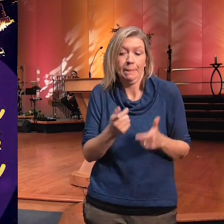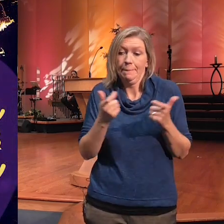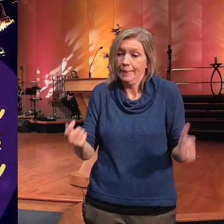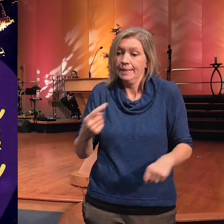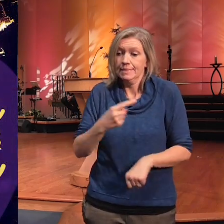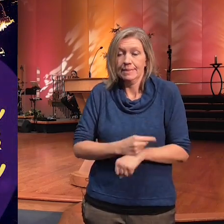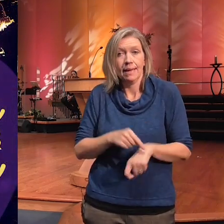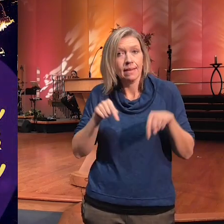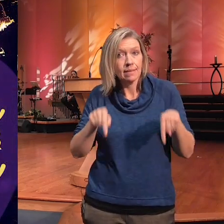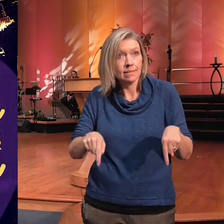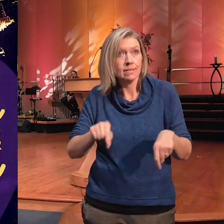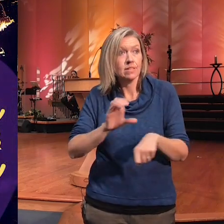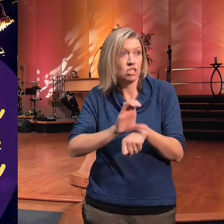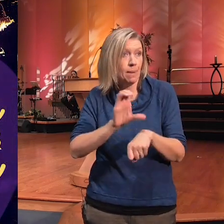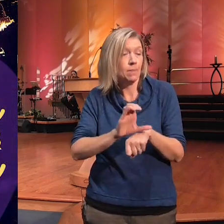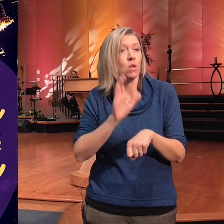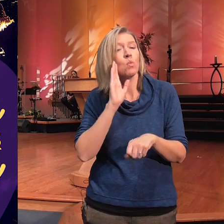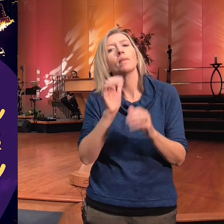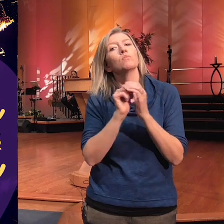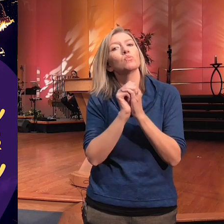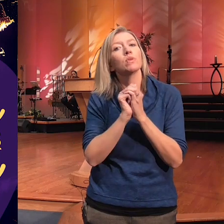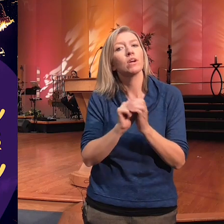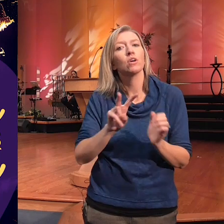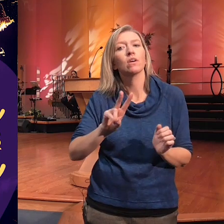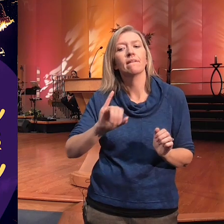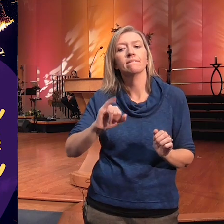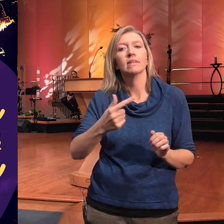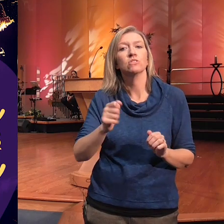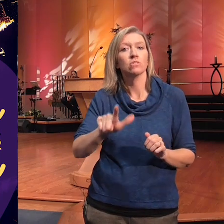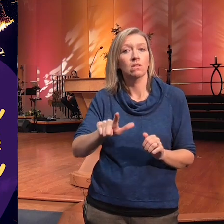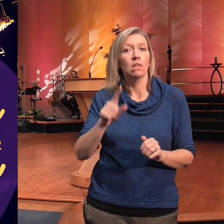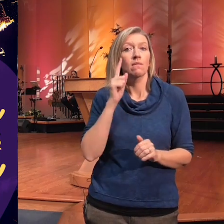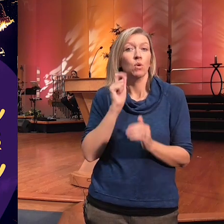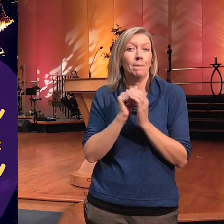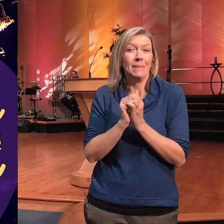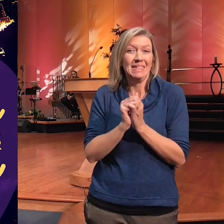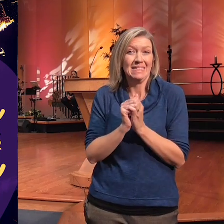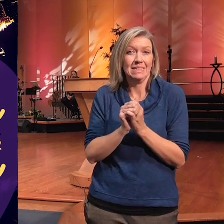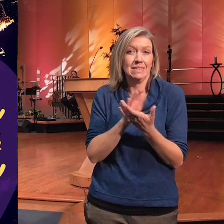vigil for peace for our country throughout the entire day practitioners are going to be here